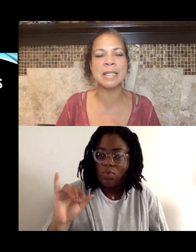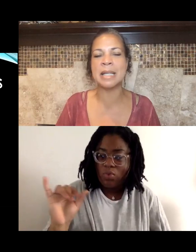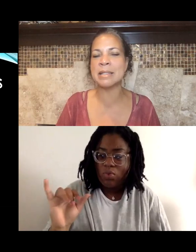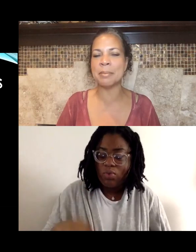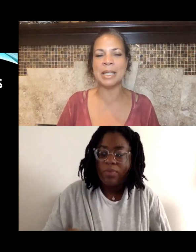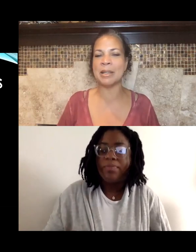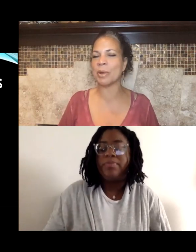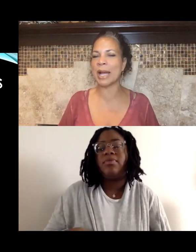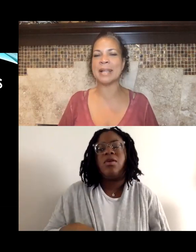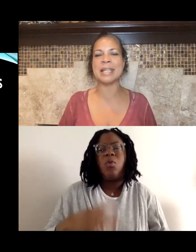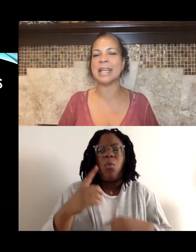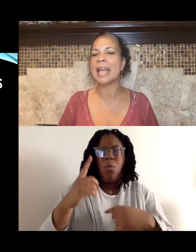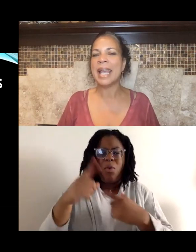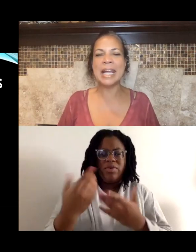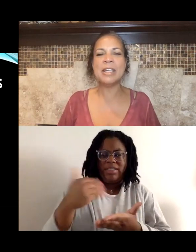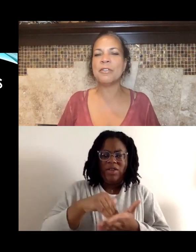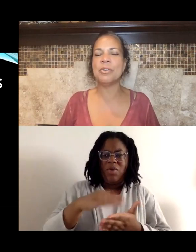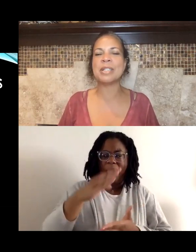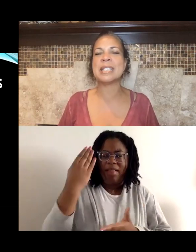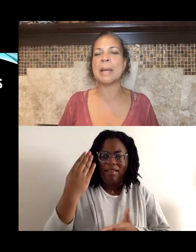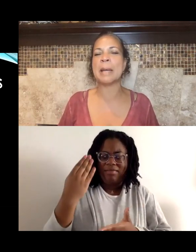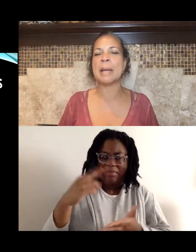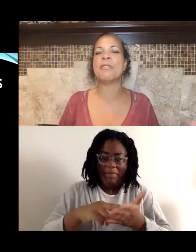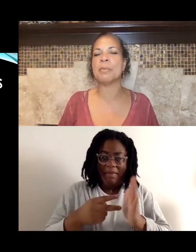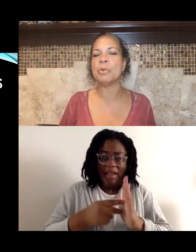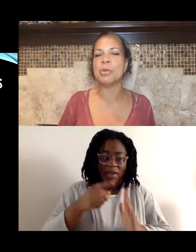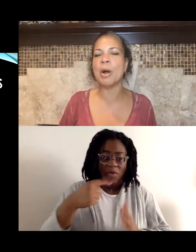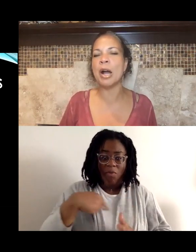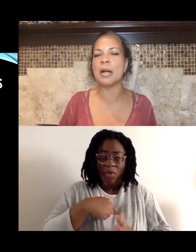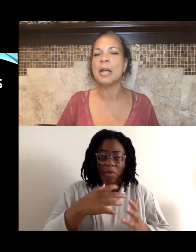it doesn't mean that we're asking any of you, to step away from who you are.